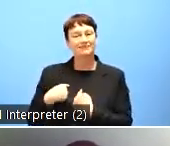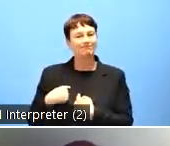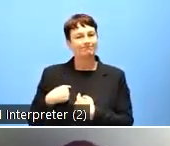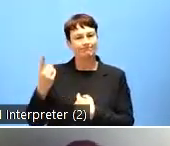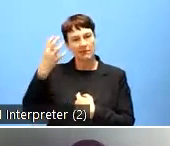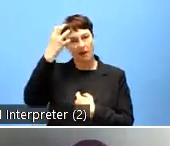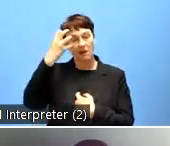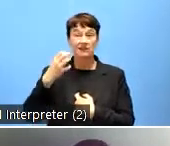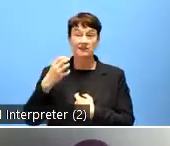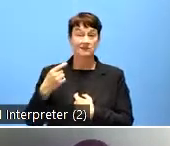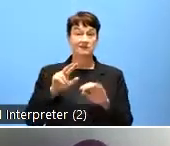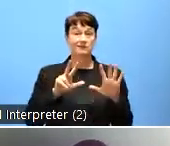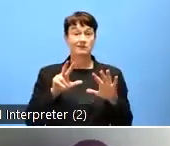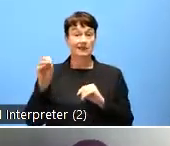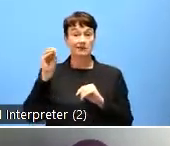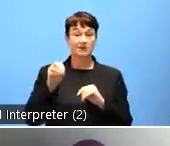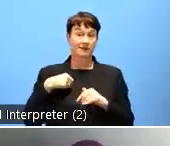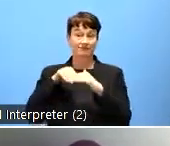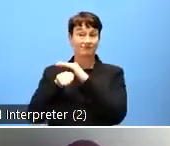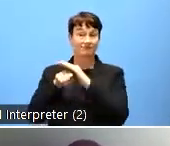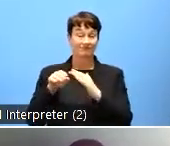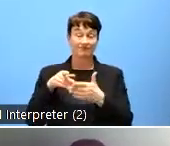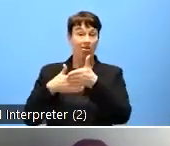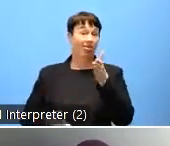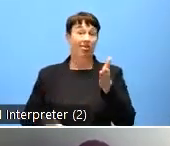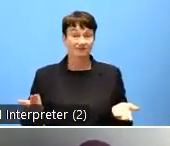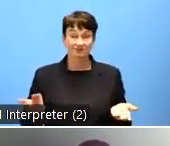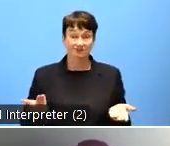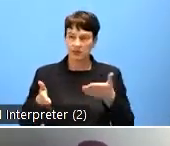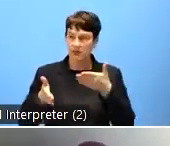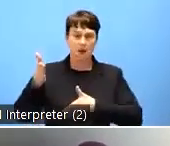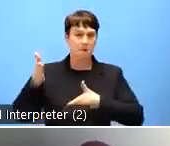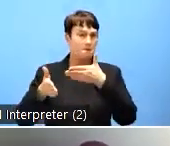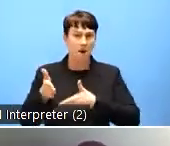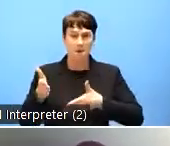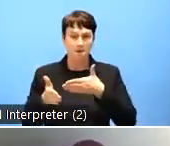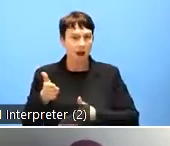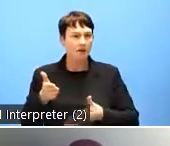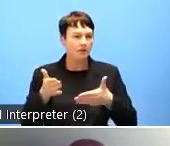Some progress has been made as far as accessibility, but unfortunately, there were always barriers